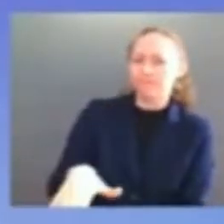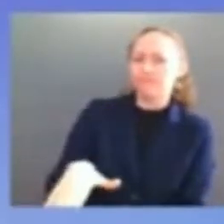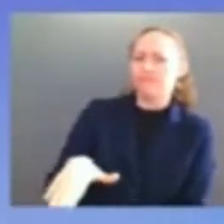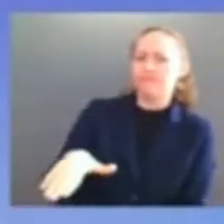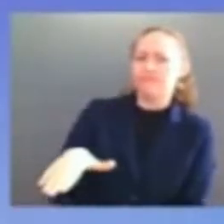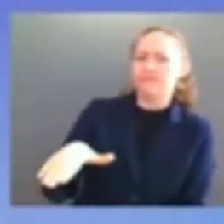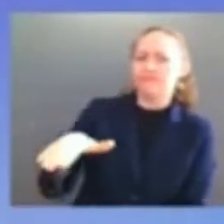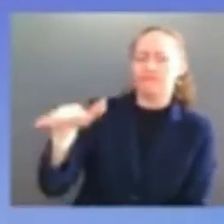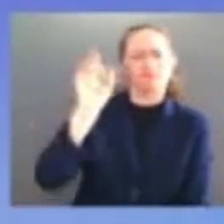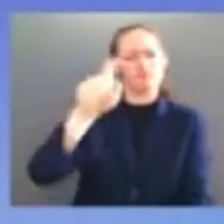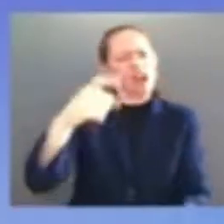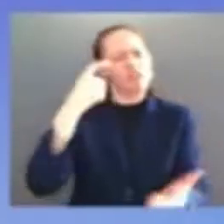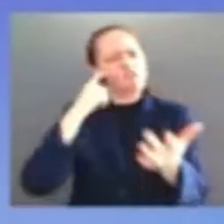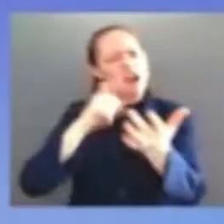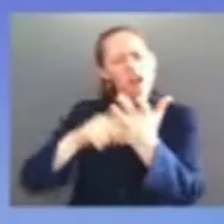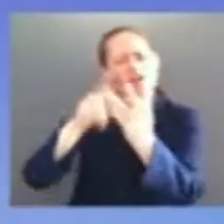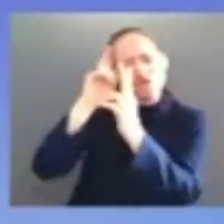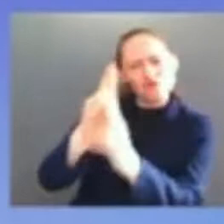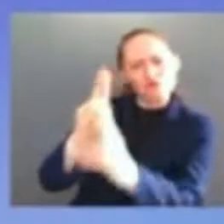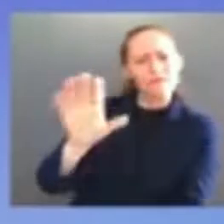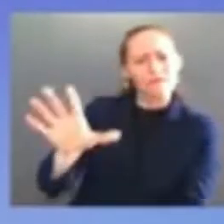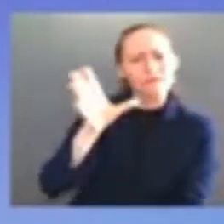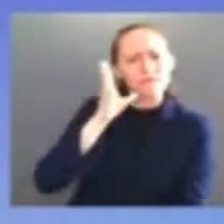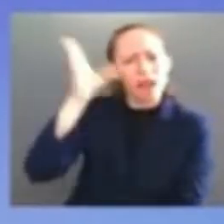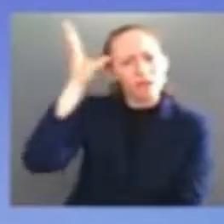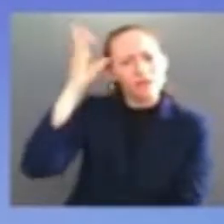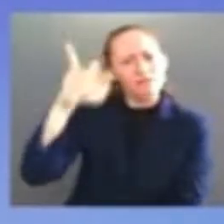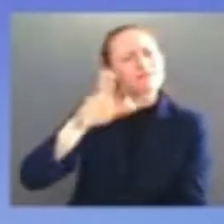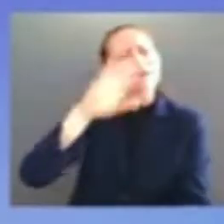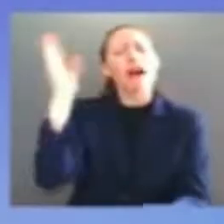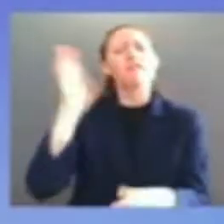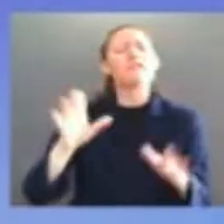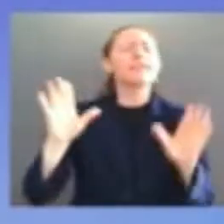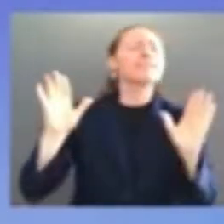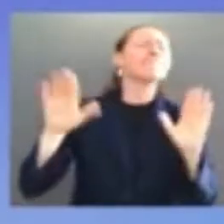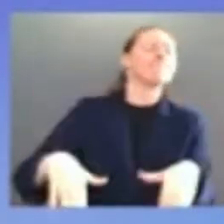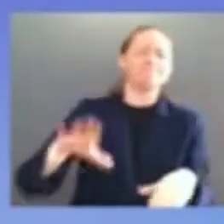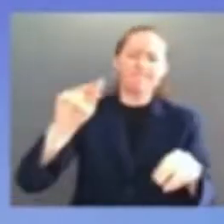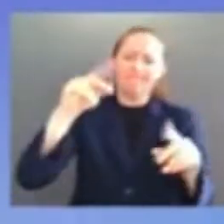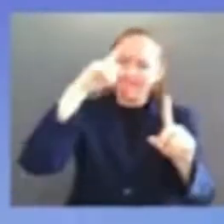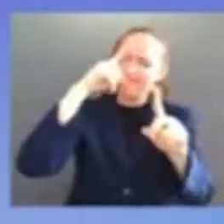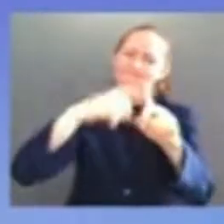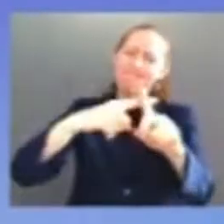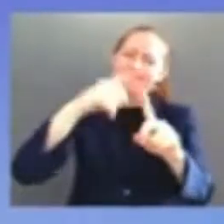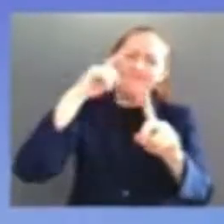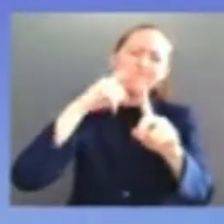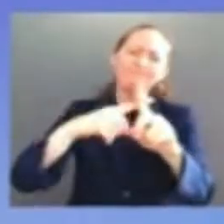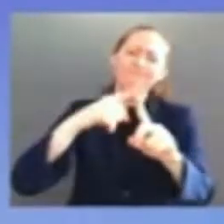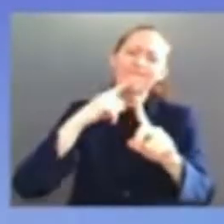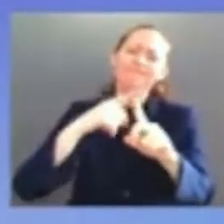hope from both that wonderful son you had and your daughter you know and that strength lifted